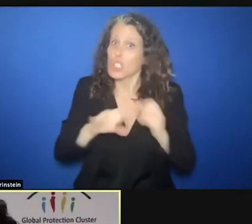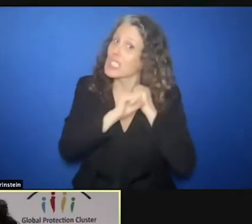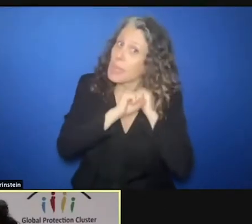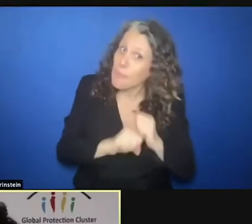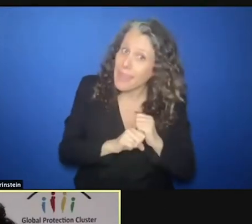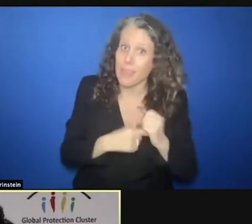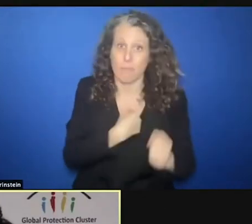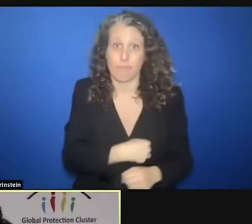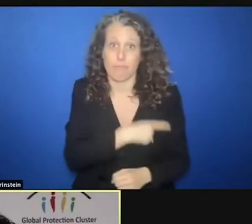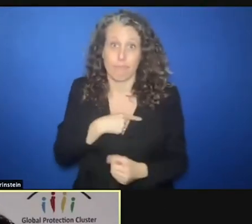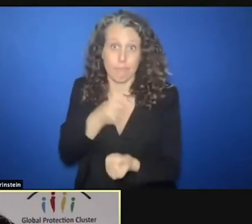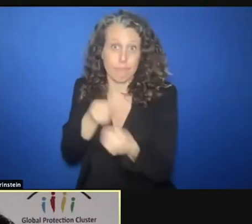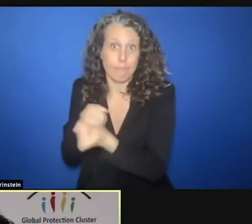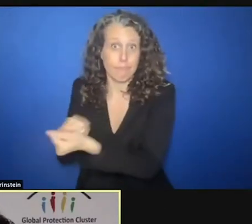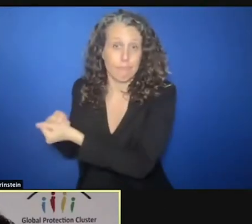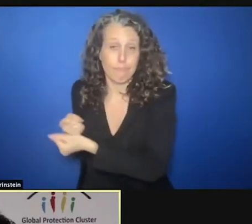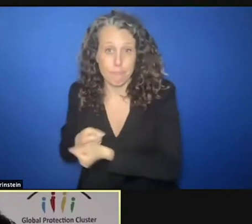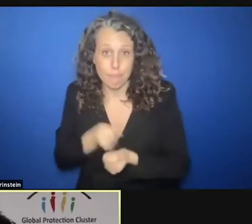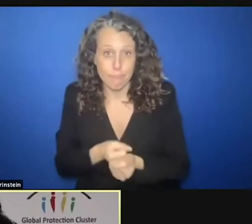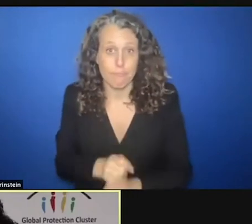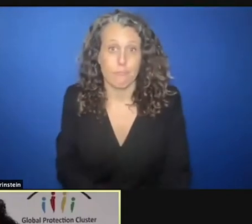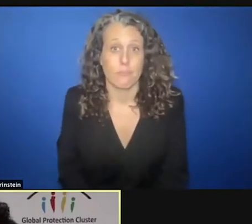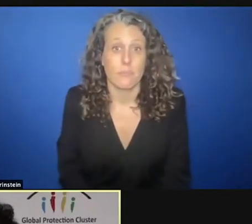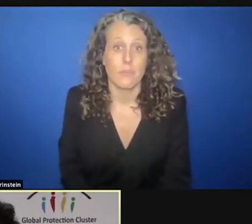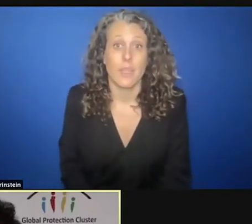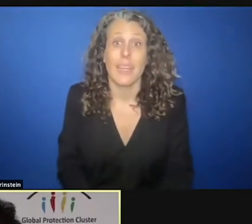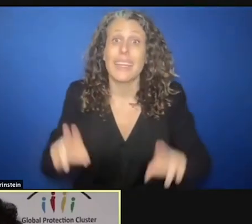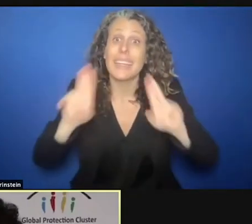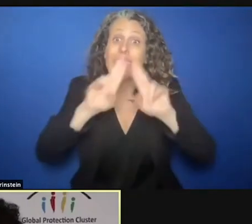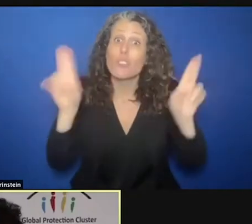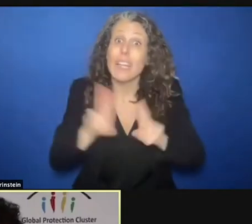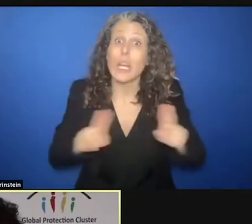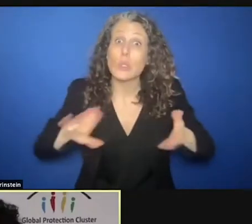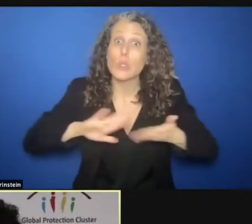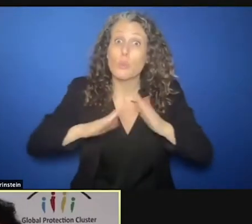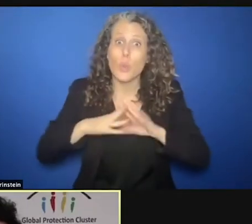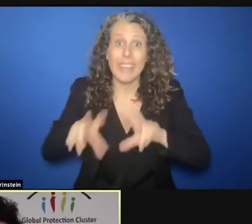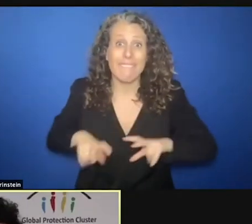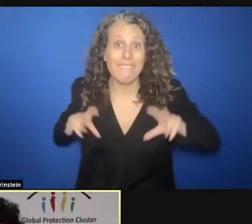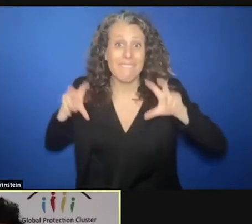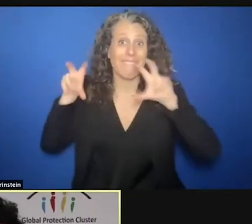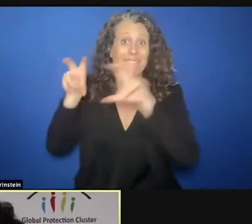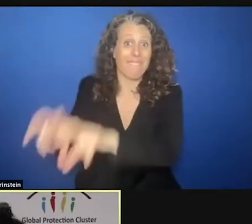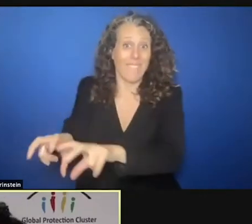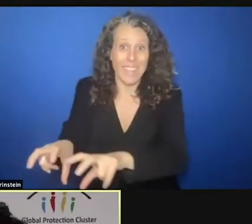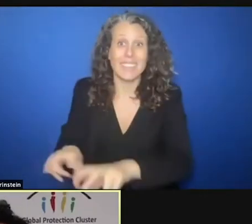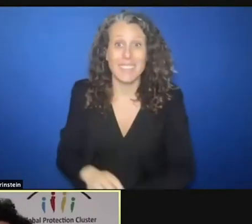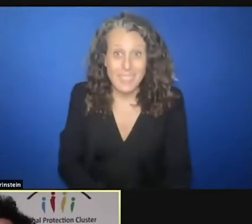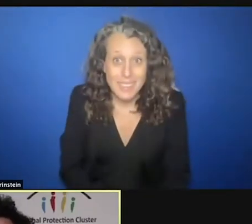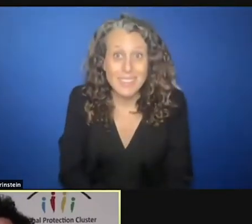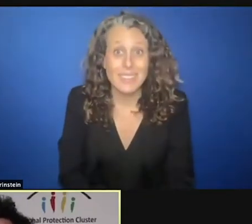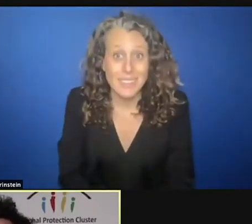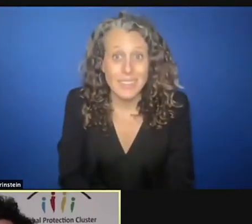The investment of the international community in these areas have worked. All that we need now